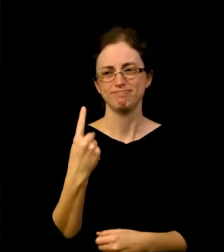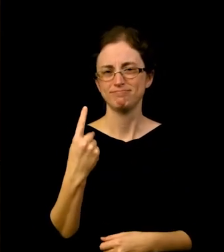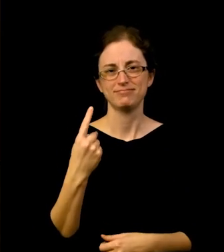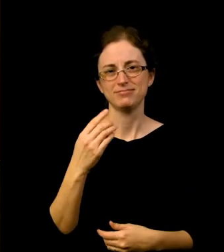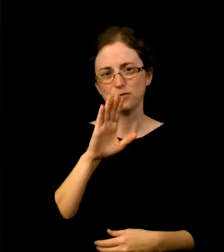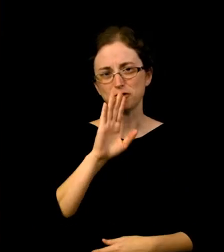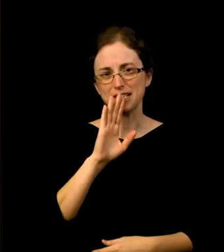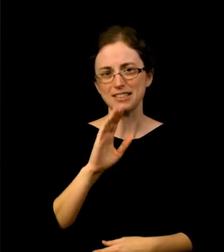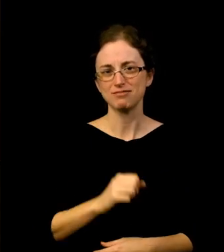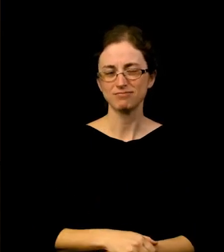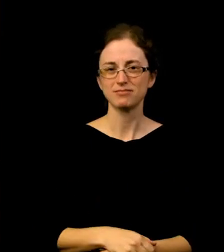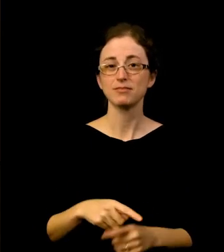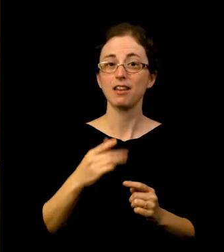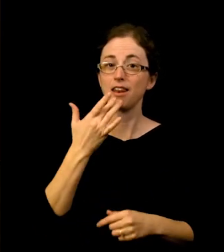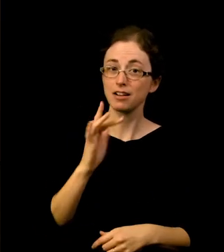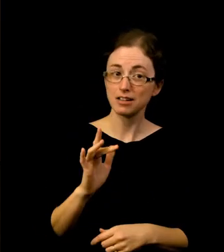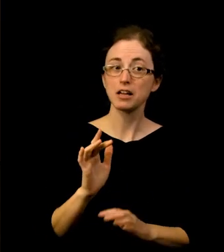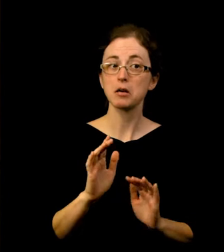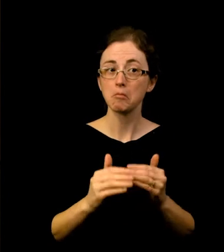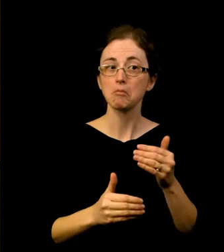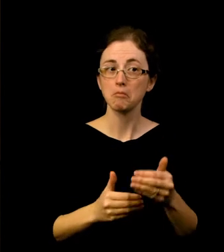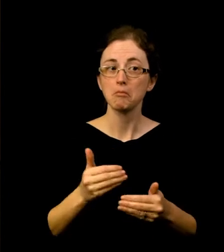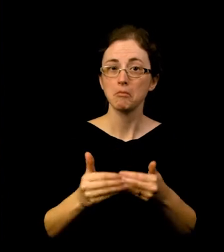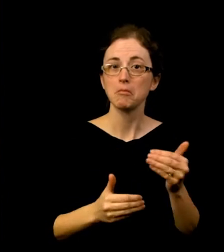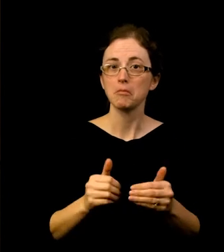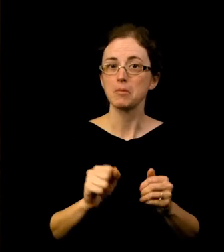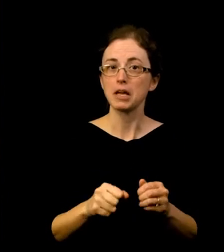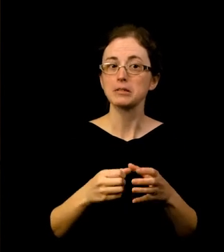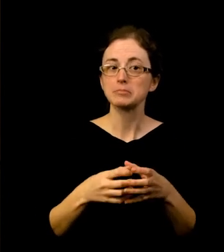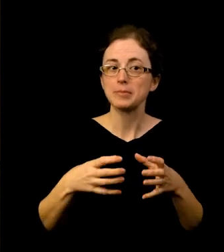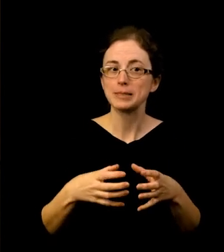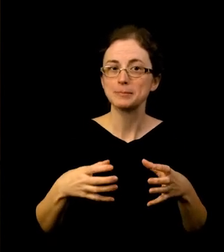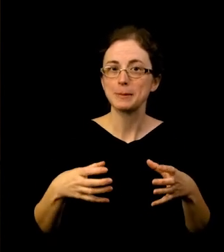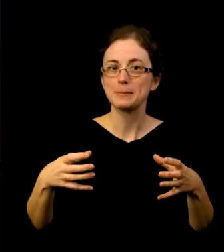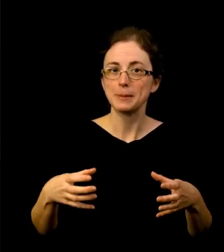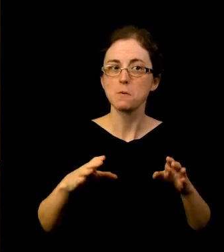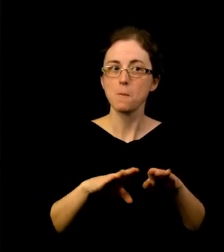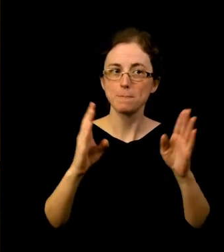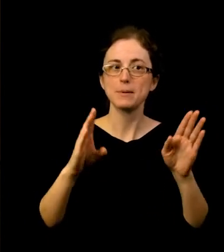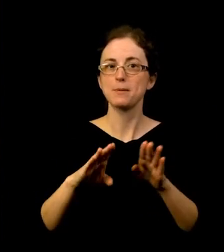But luckily, as time went on, we were able to have things open and I think people come